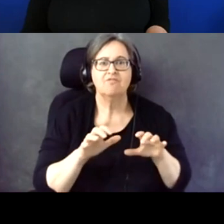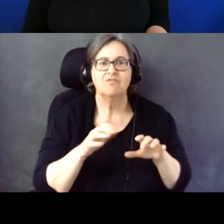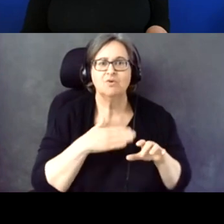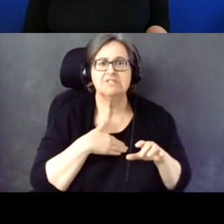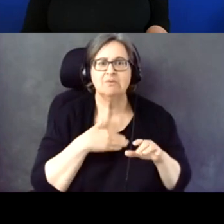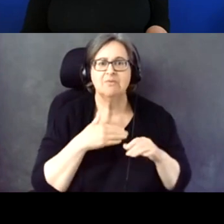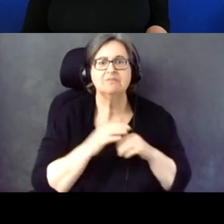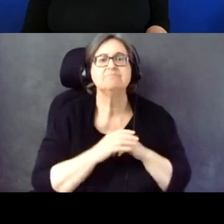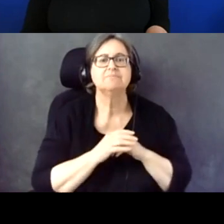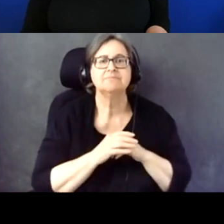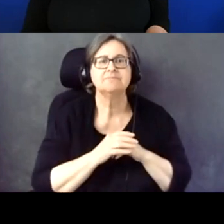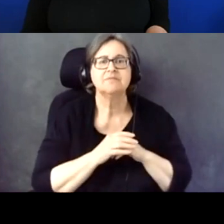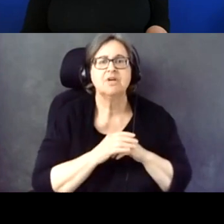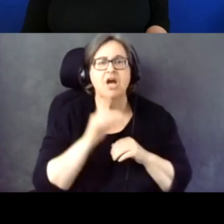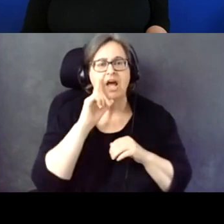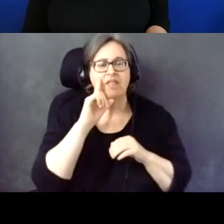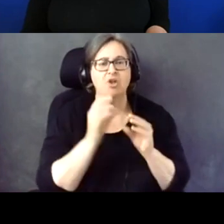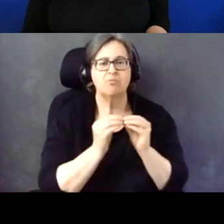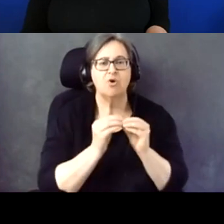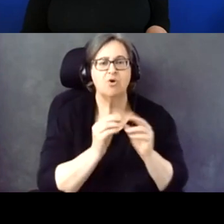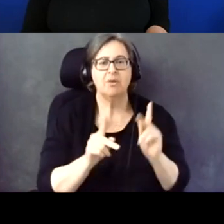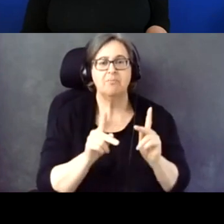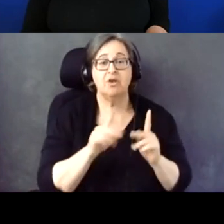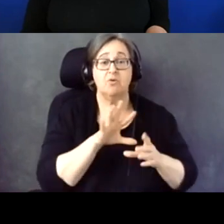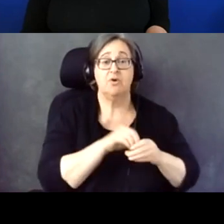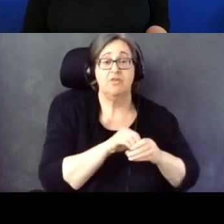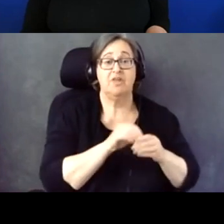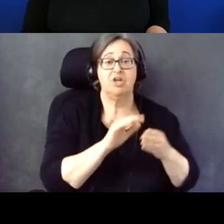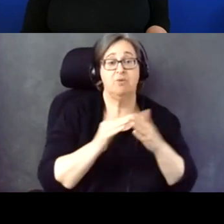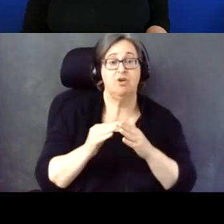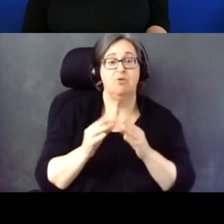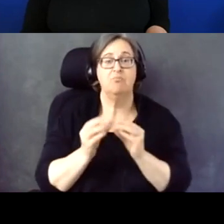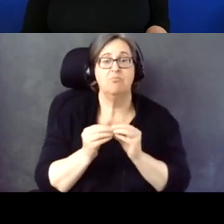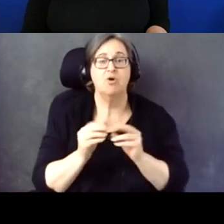I think the more people are in the community, the more people are participating, you're